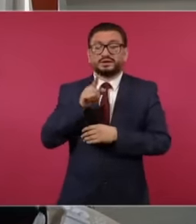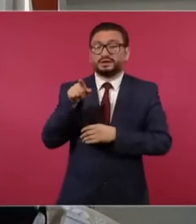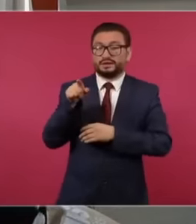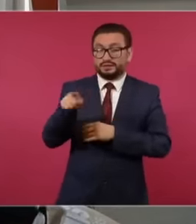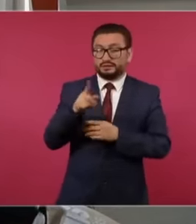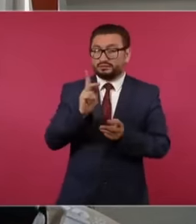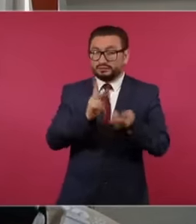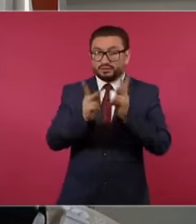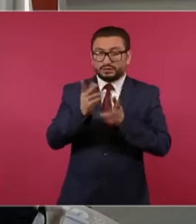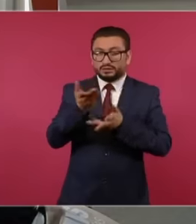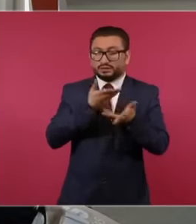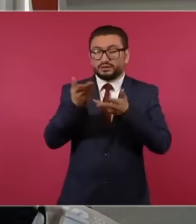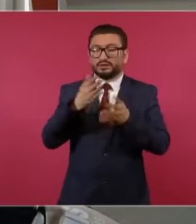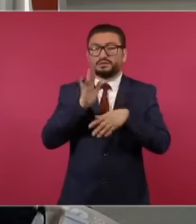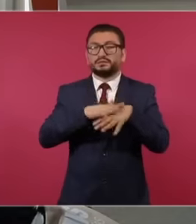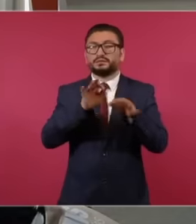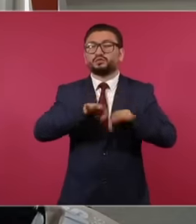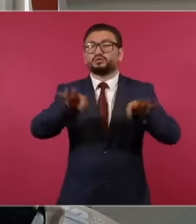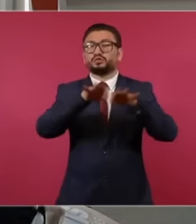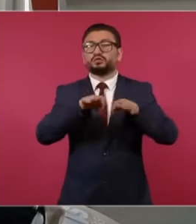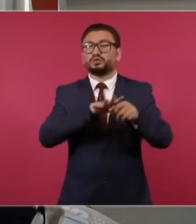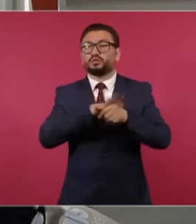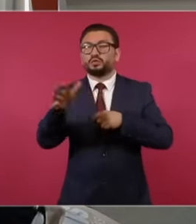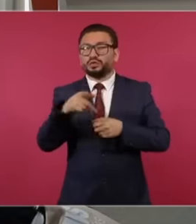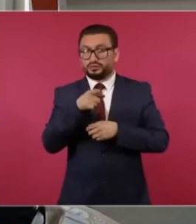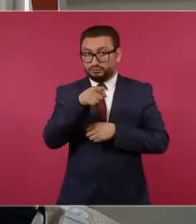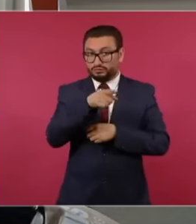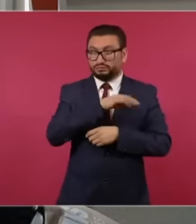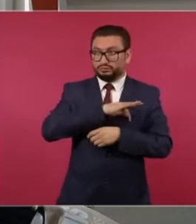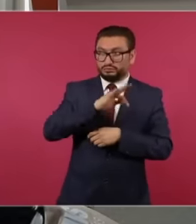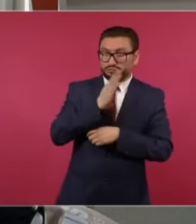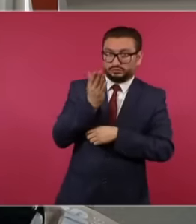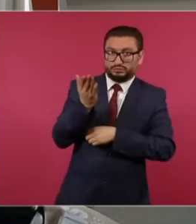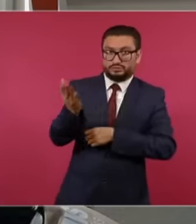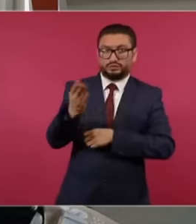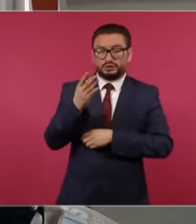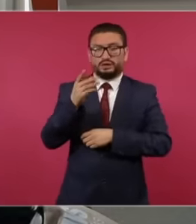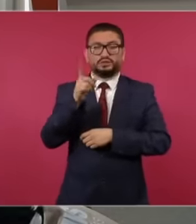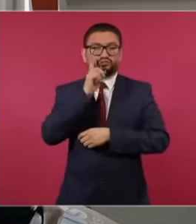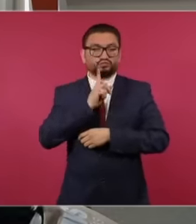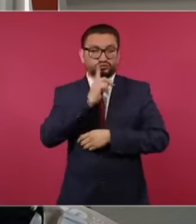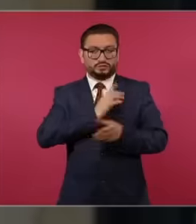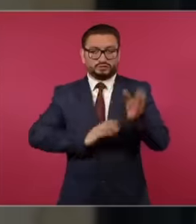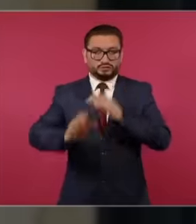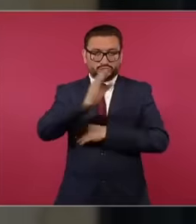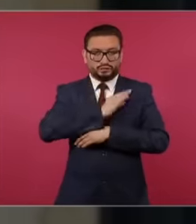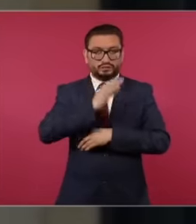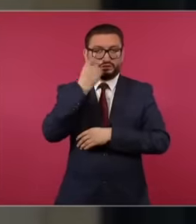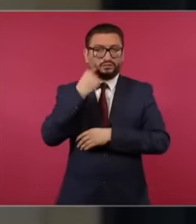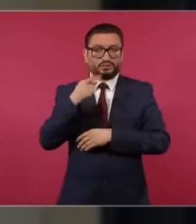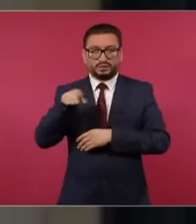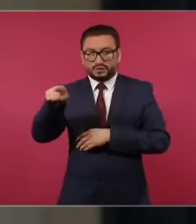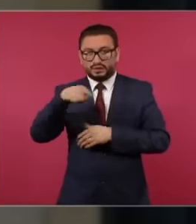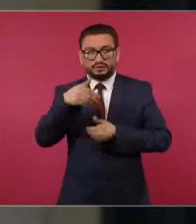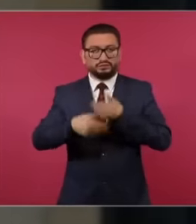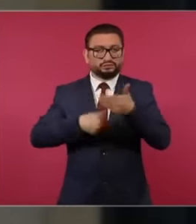talk about priorities uh you are going to ask Claudio Semba to try to expedite all these